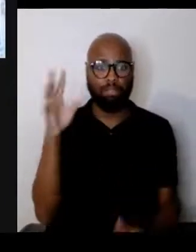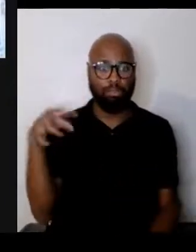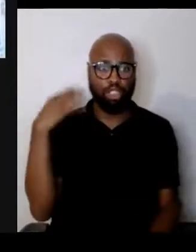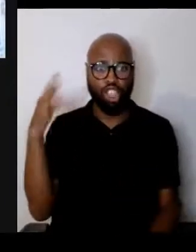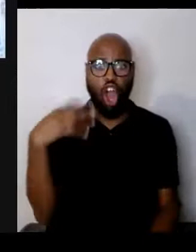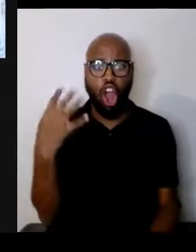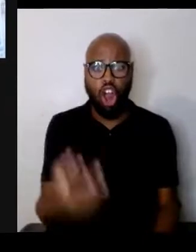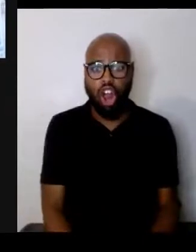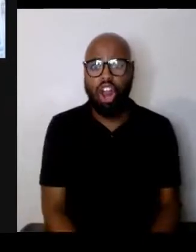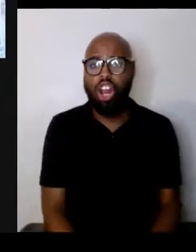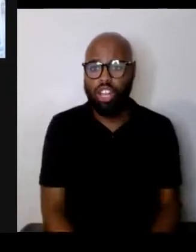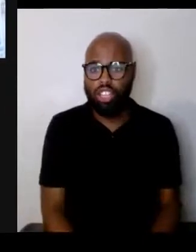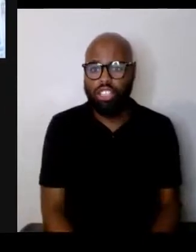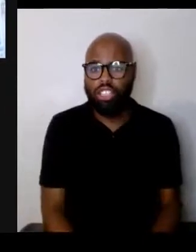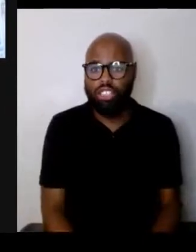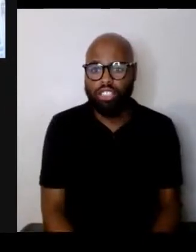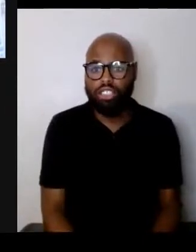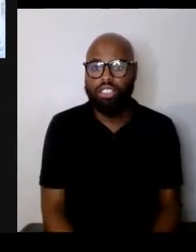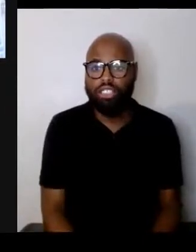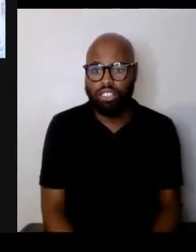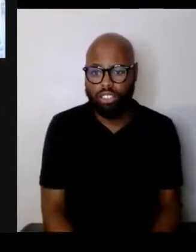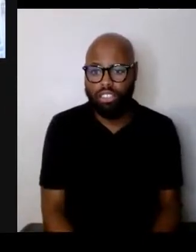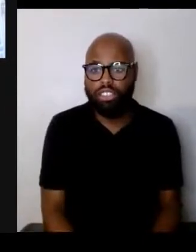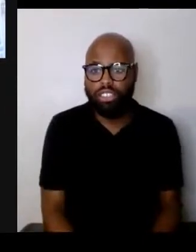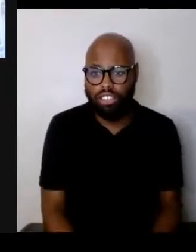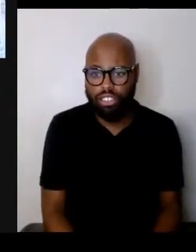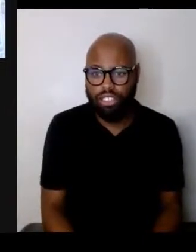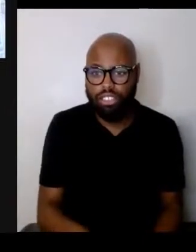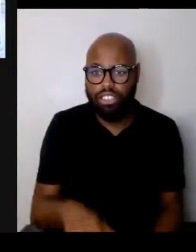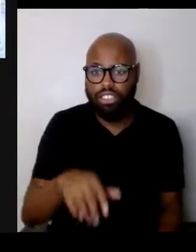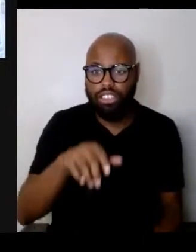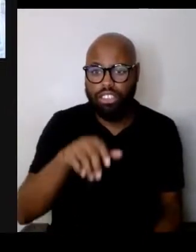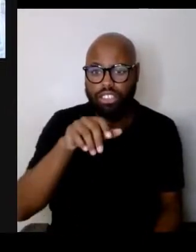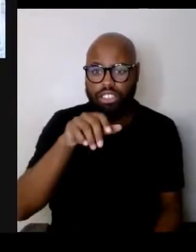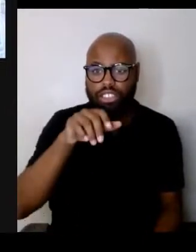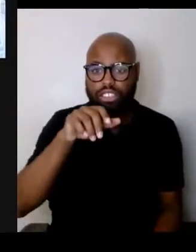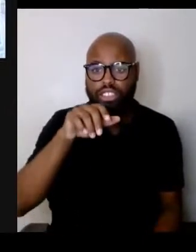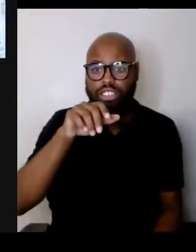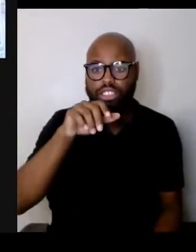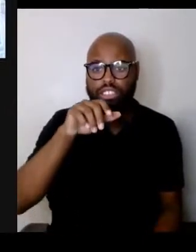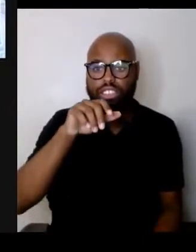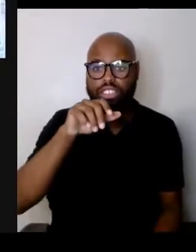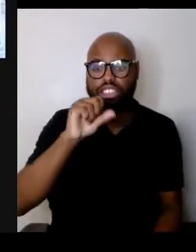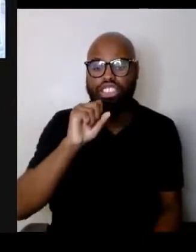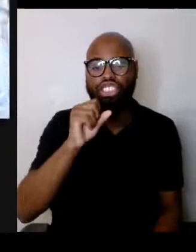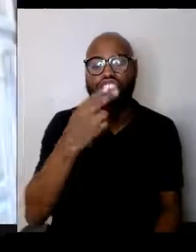It's really, Shai, it's really an amazing question.